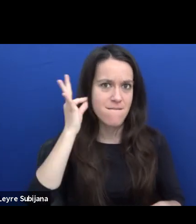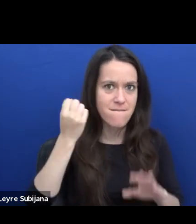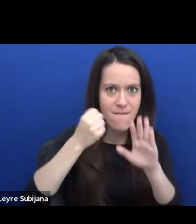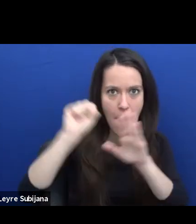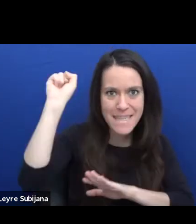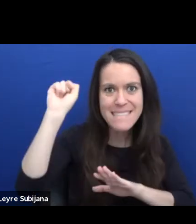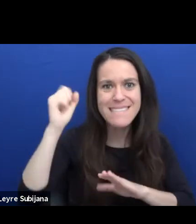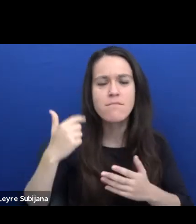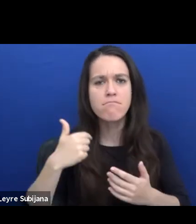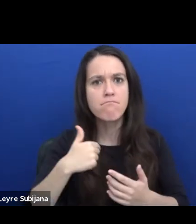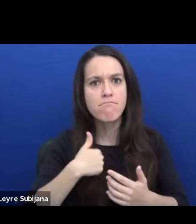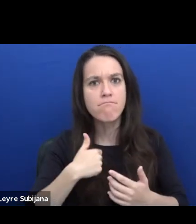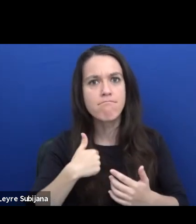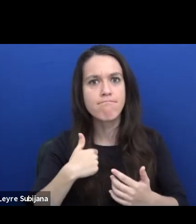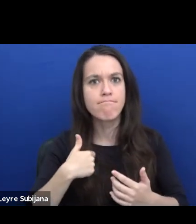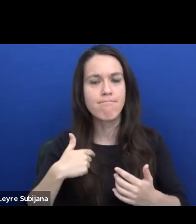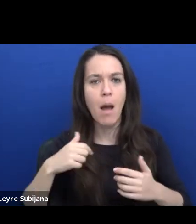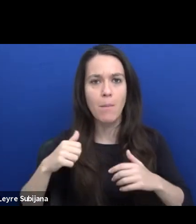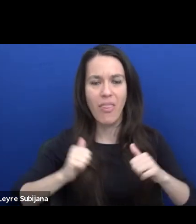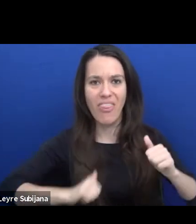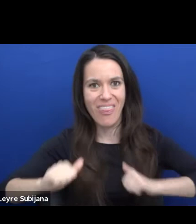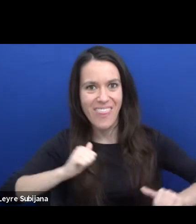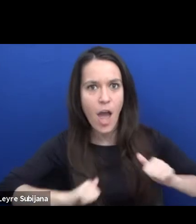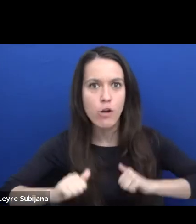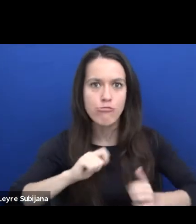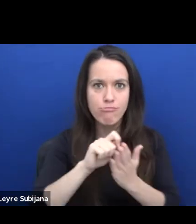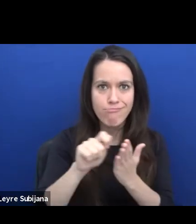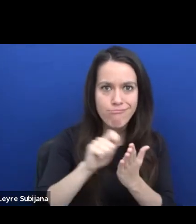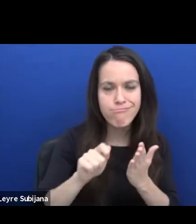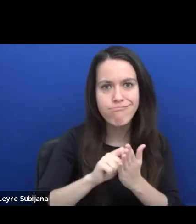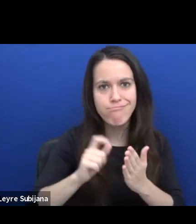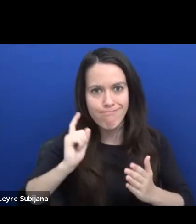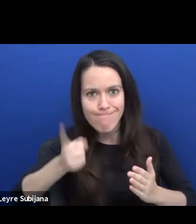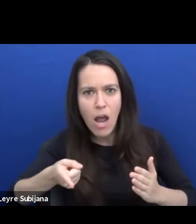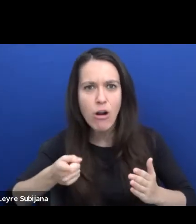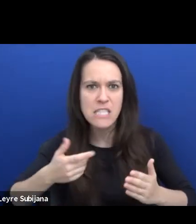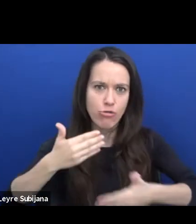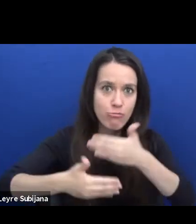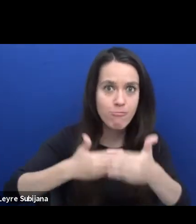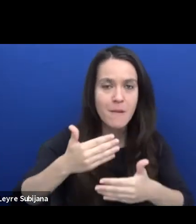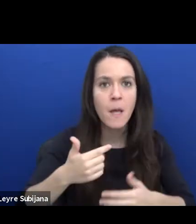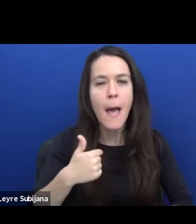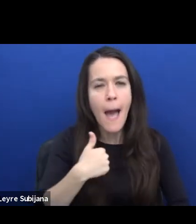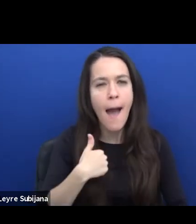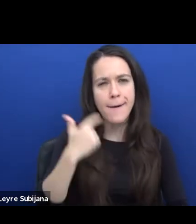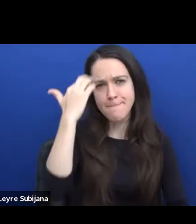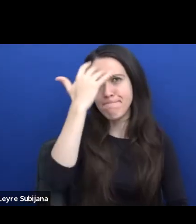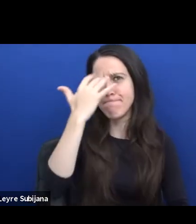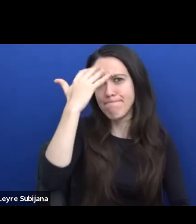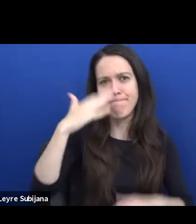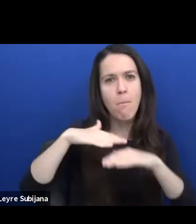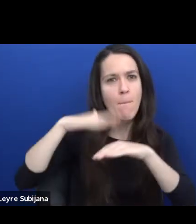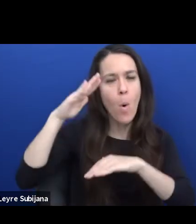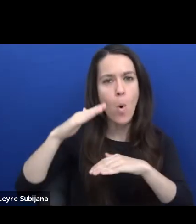In my thoughts and work, I'm concerned with the intersection of politics and aesthetics.